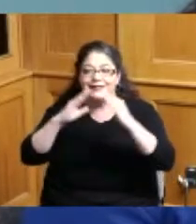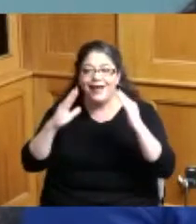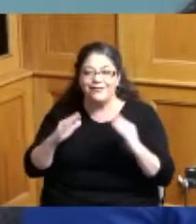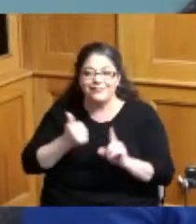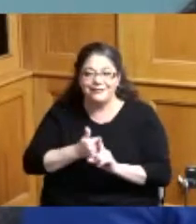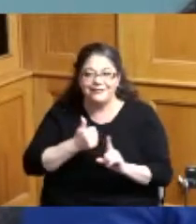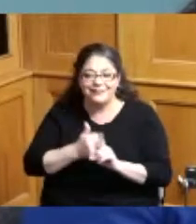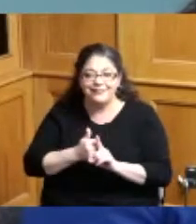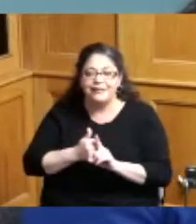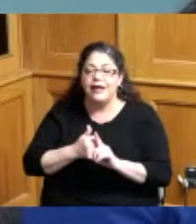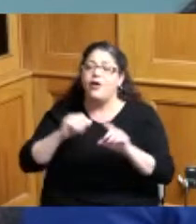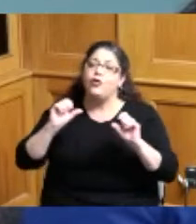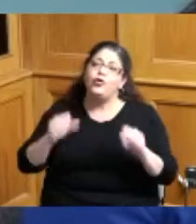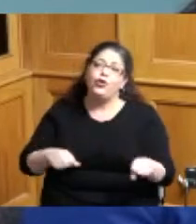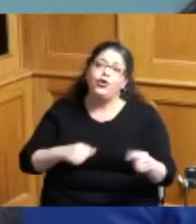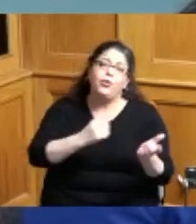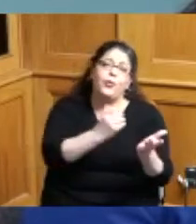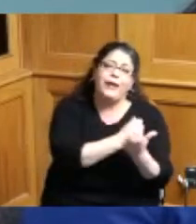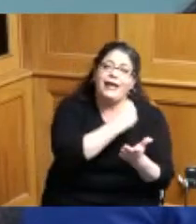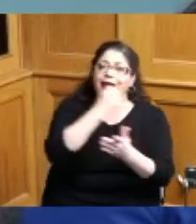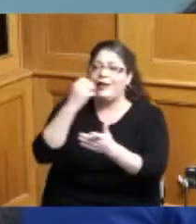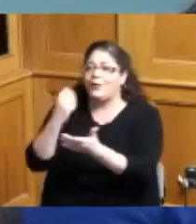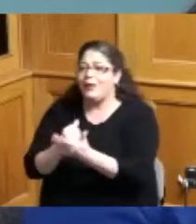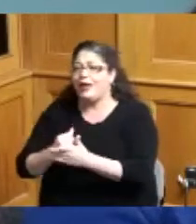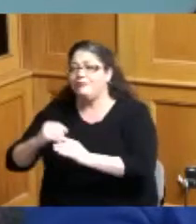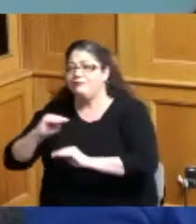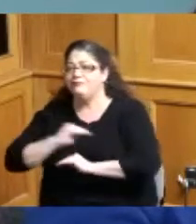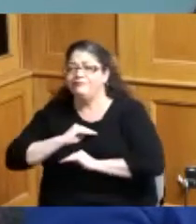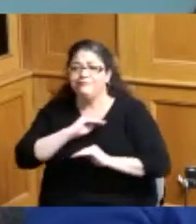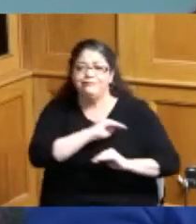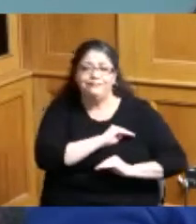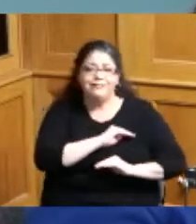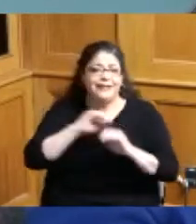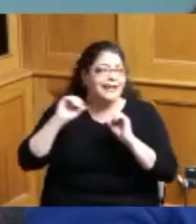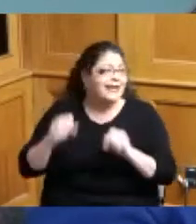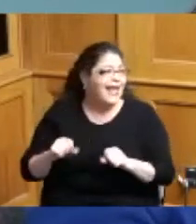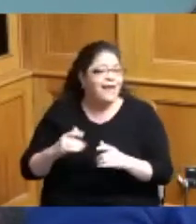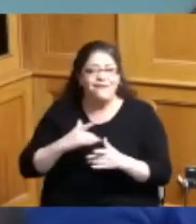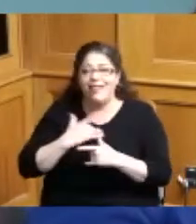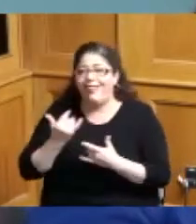win-win here I think this I don't know I just feel like we're at the edge of maybe we could get